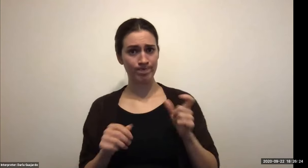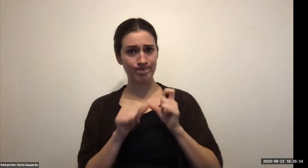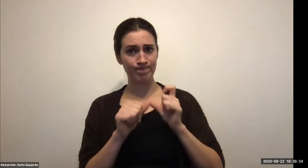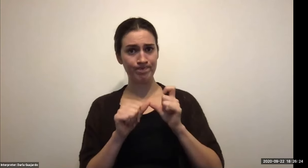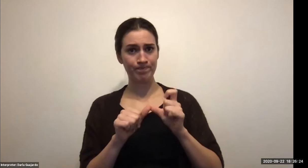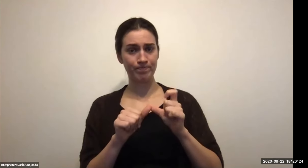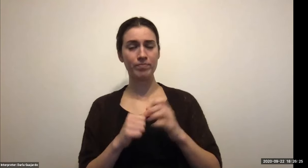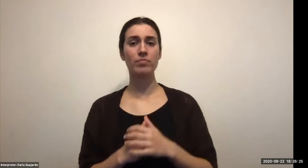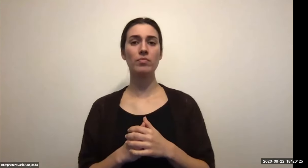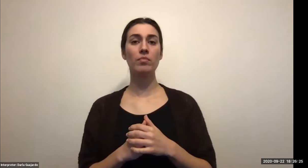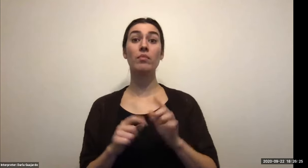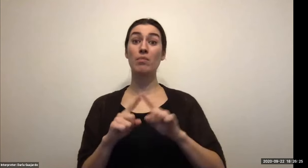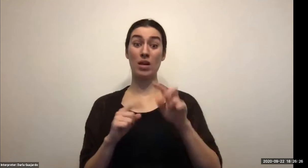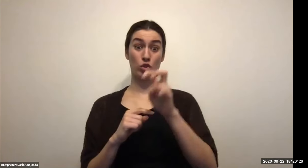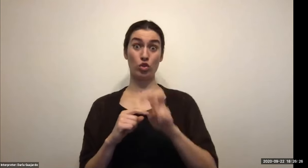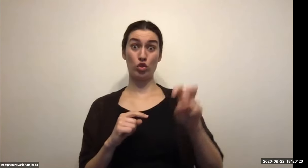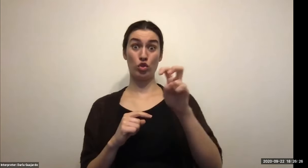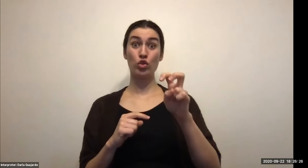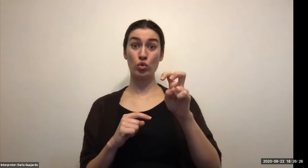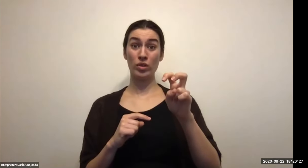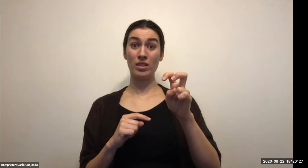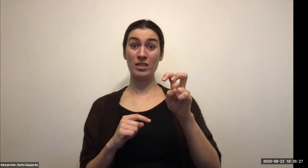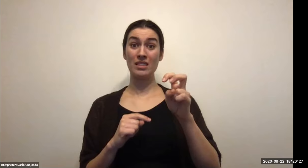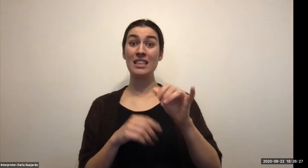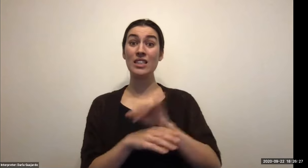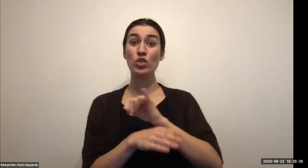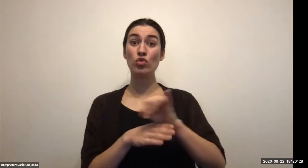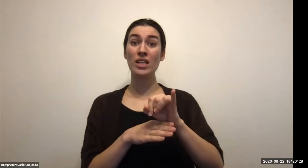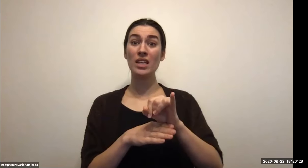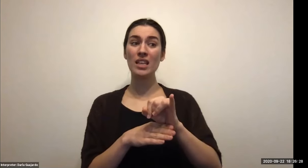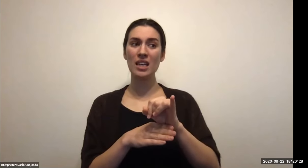Keith Wolling: That you have in your pocket at all times to give to somebody, because it sets the tone for who you are.